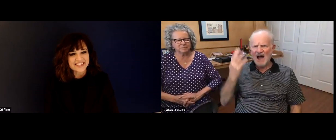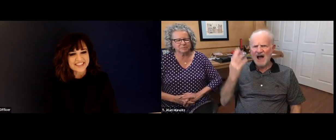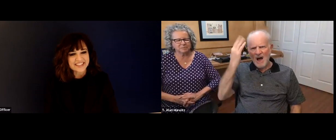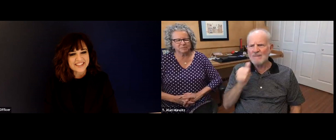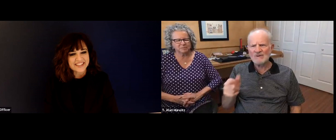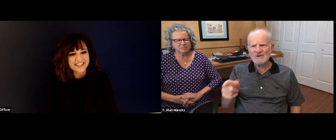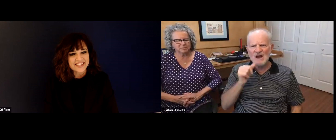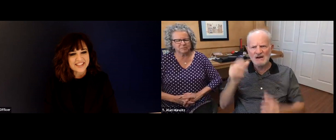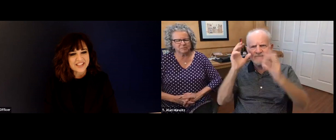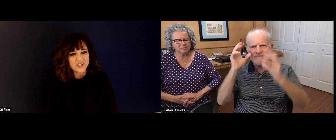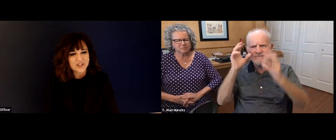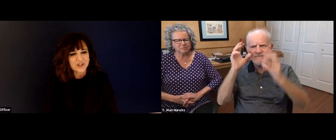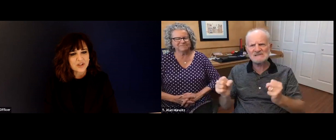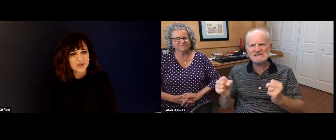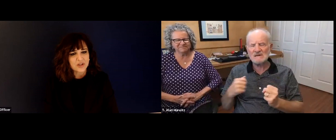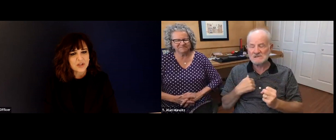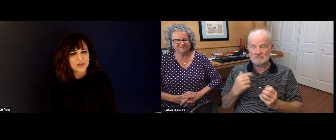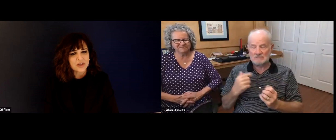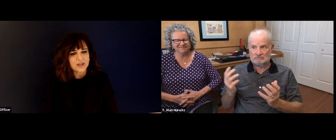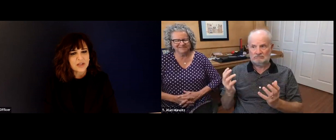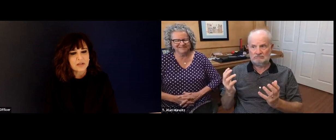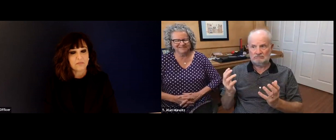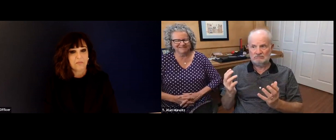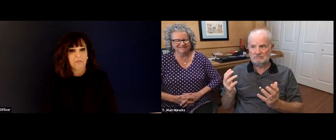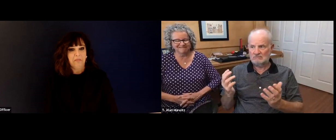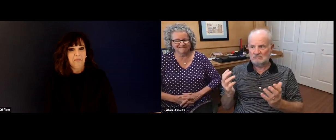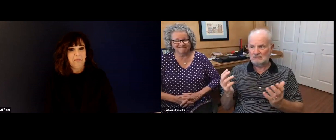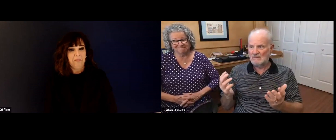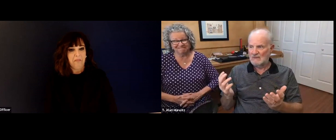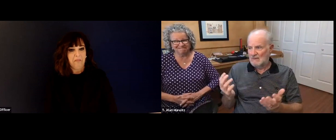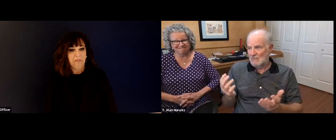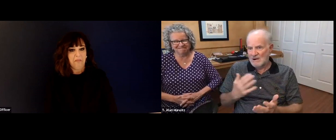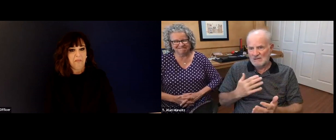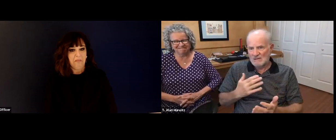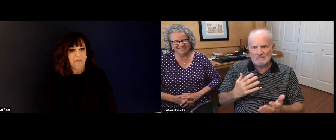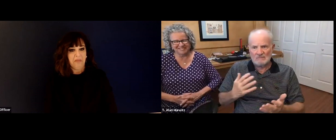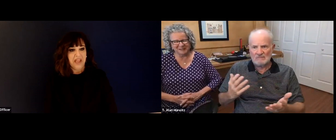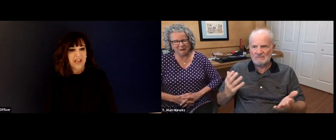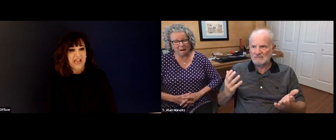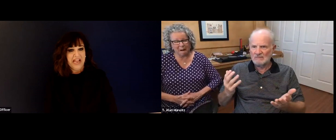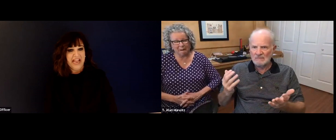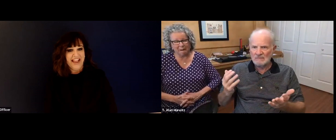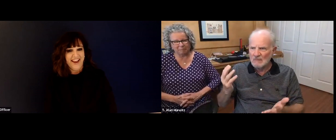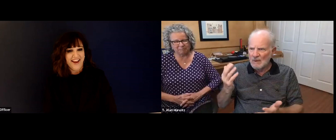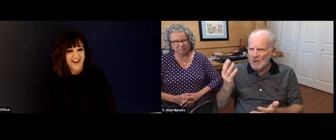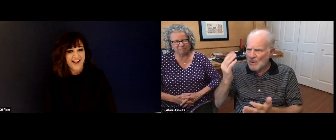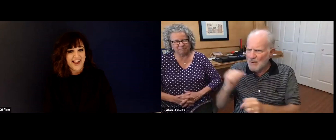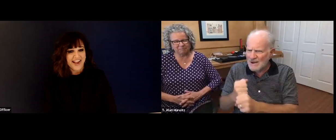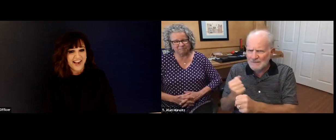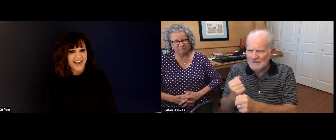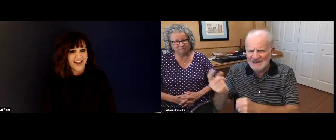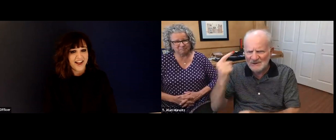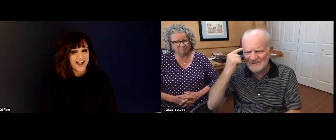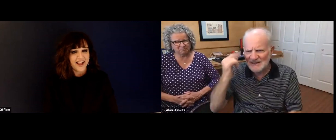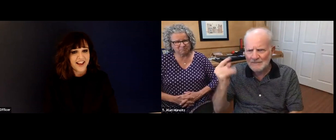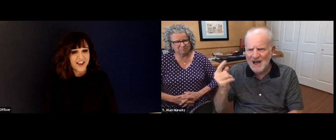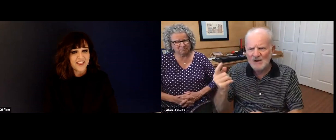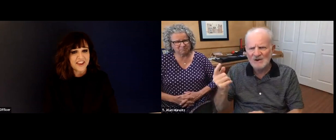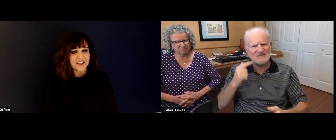were two different countries where the titling was as a president. And so he asked me, why are you not the president?